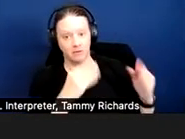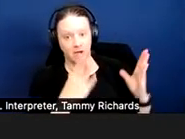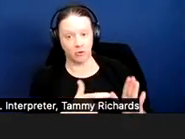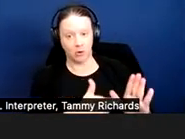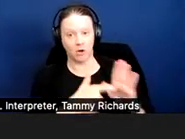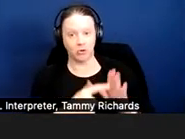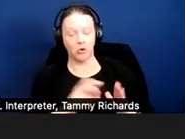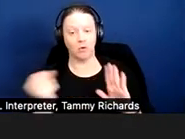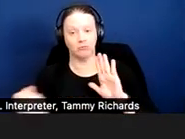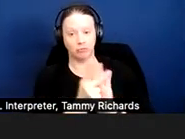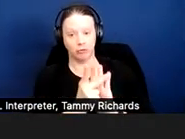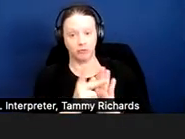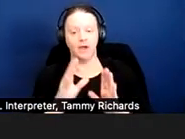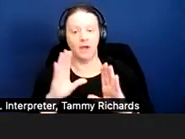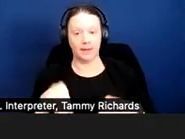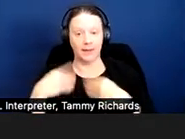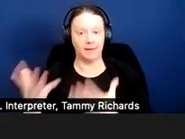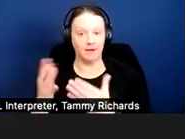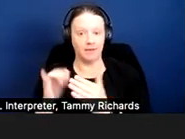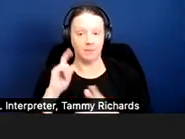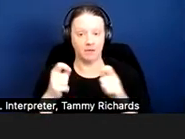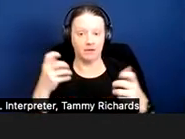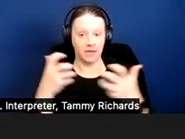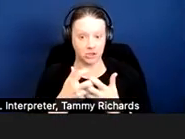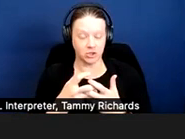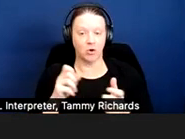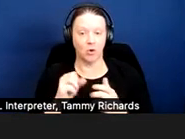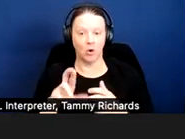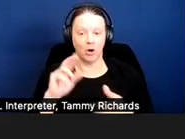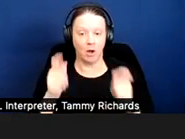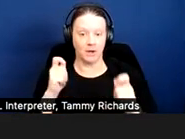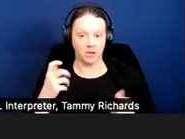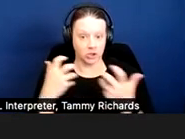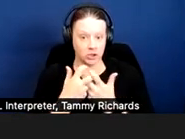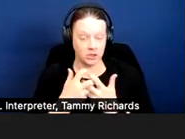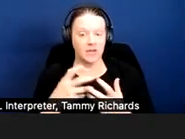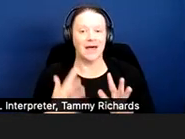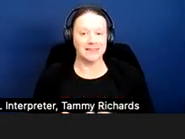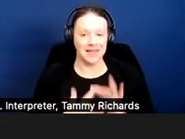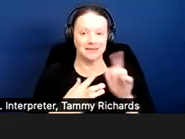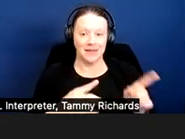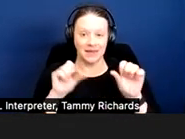unless they can prove that the request is not reasonable. Next page.